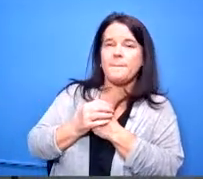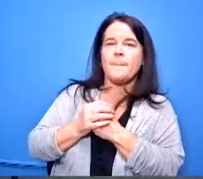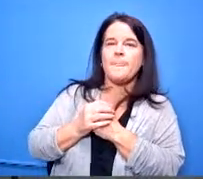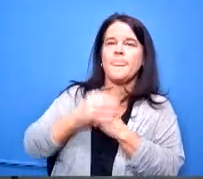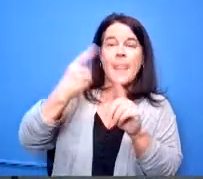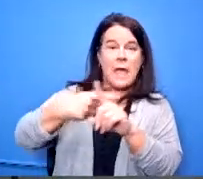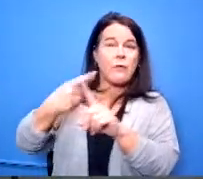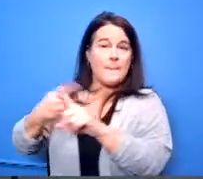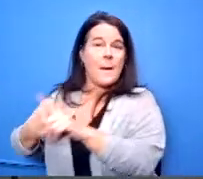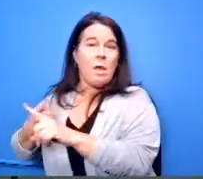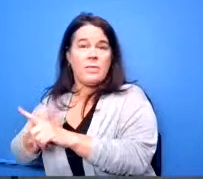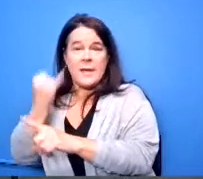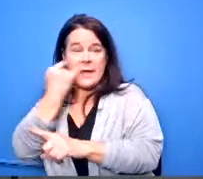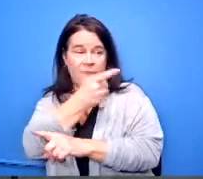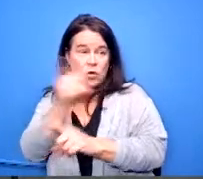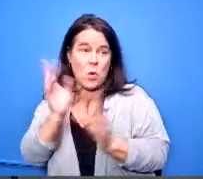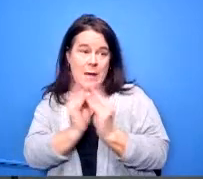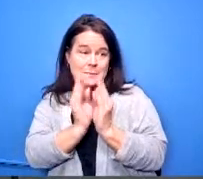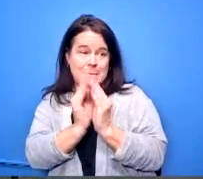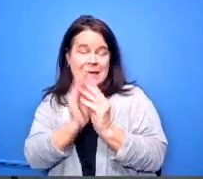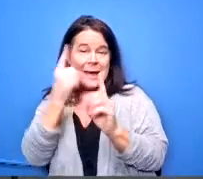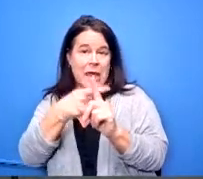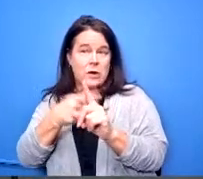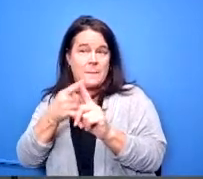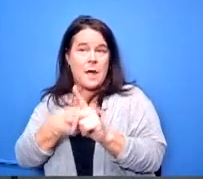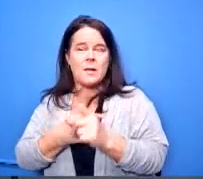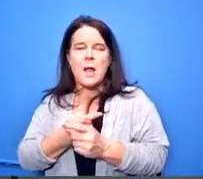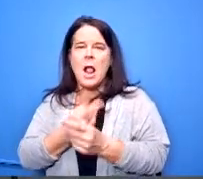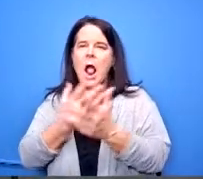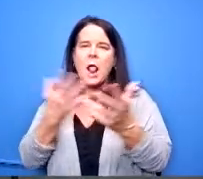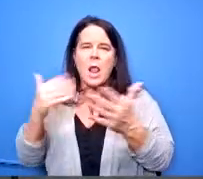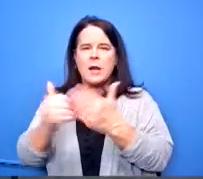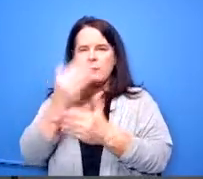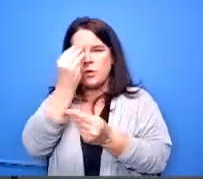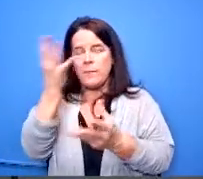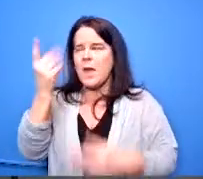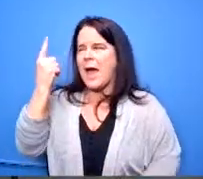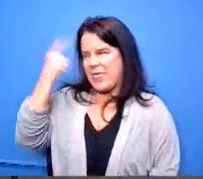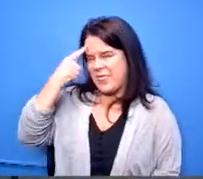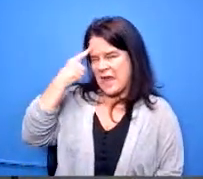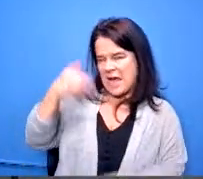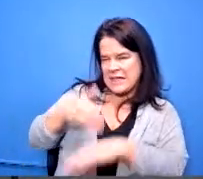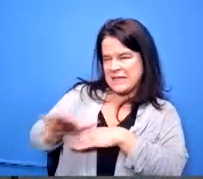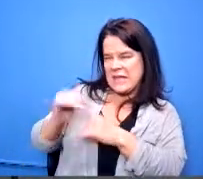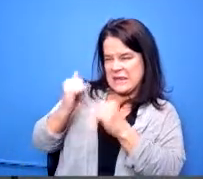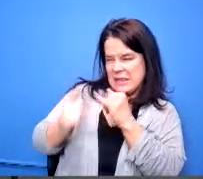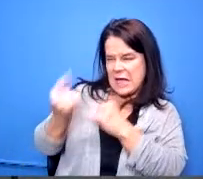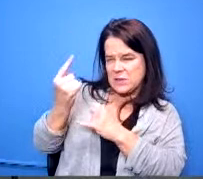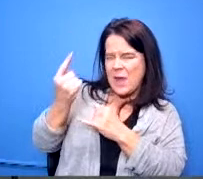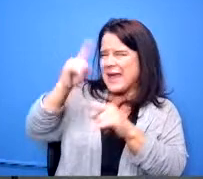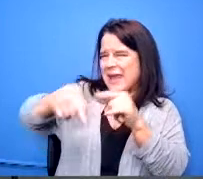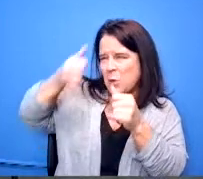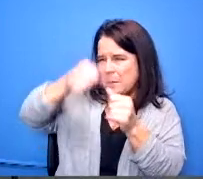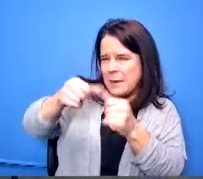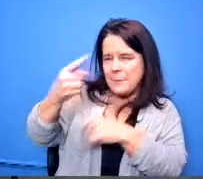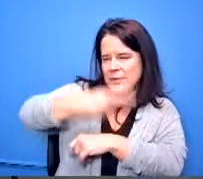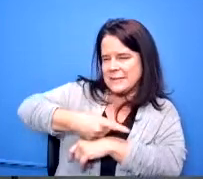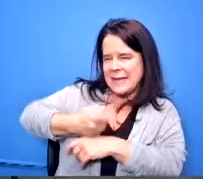guys are meeting every month i mean because there's a lot of new information and i think i sent the last i i can't remember the date but i sent the last one out but we have not